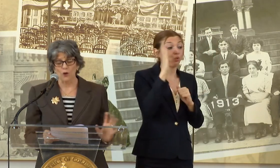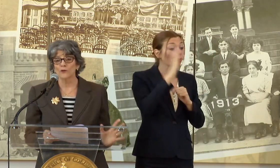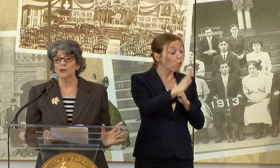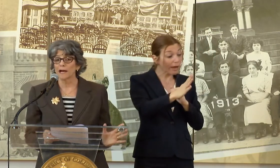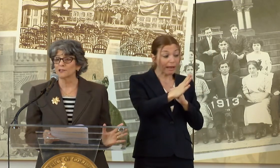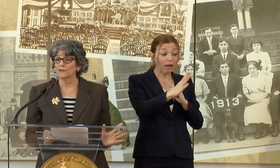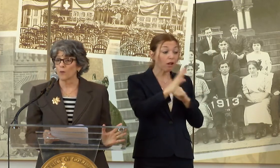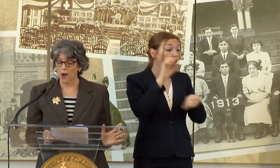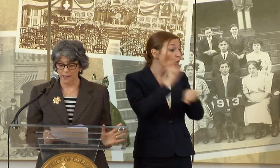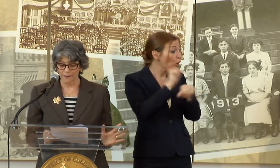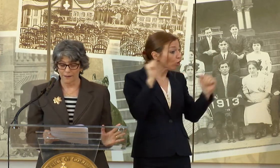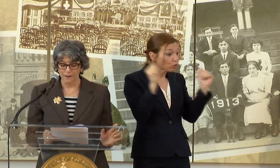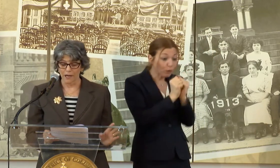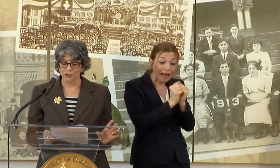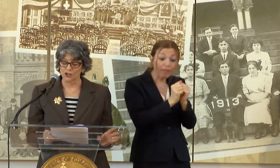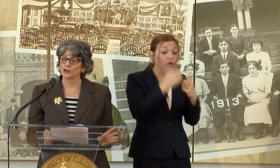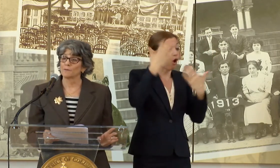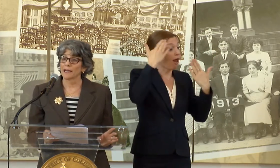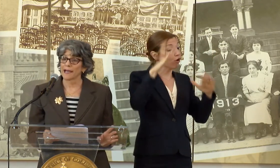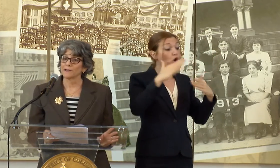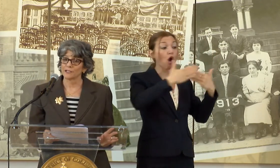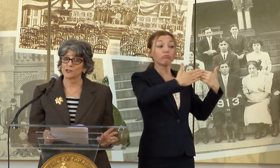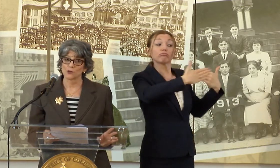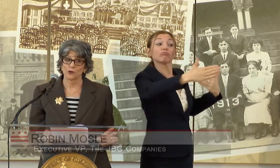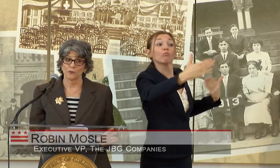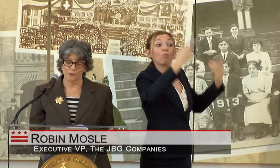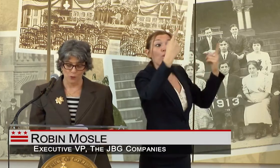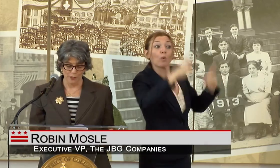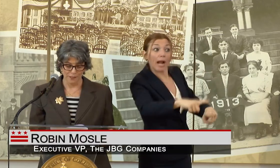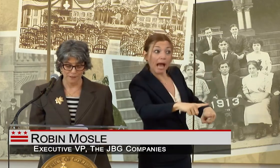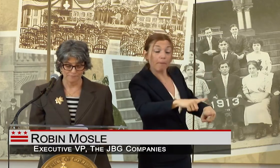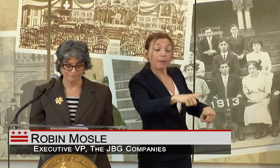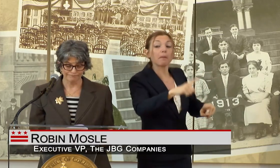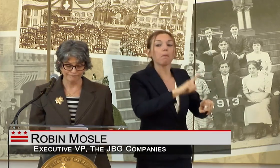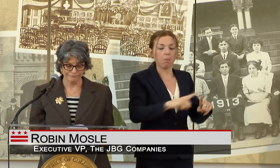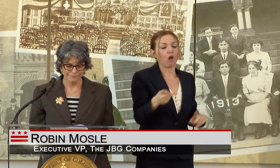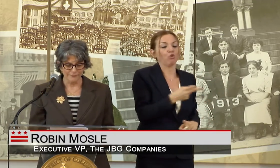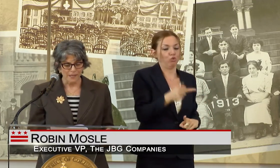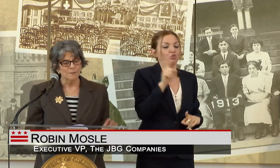AND OVER A GLASS OF WINE I SHARED MY GALLAUDET STORY WITH MARINA.